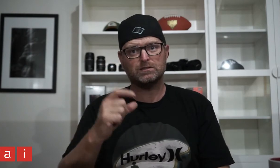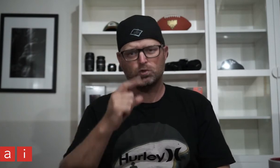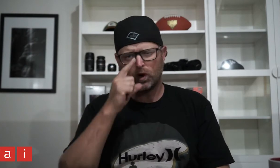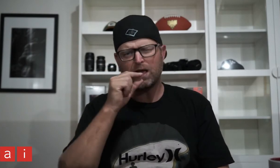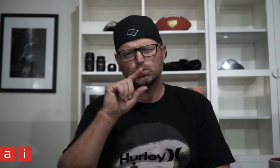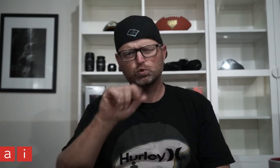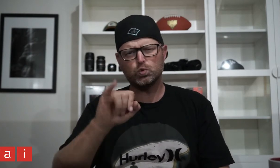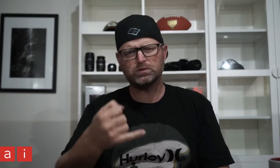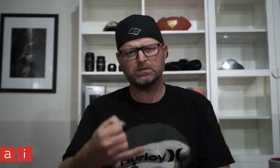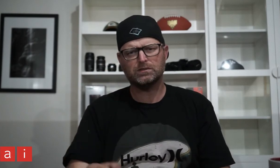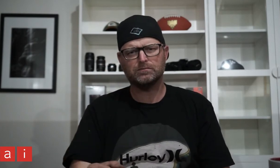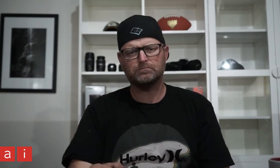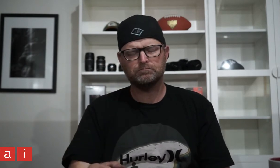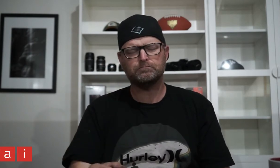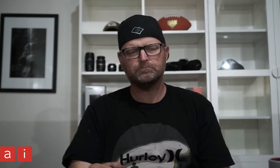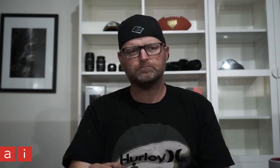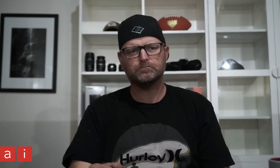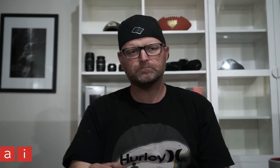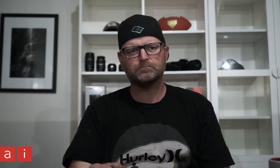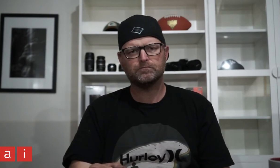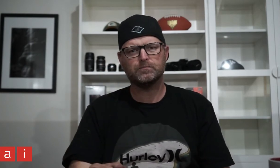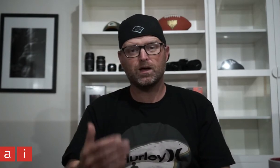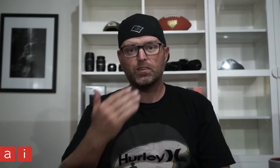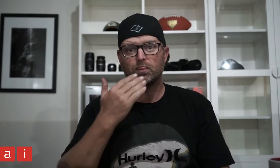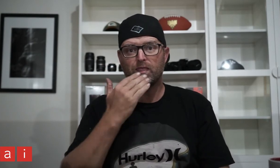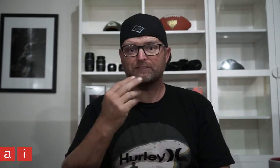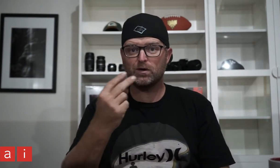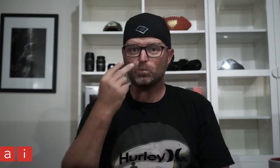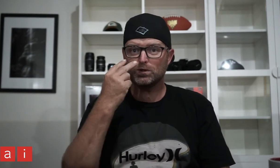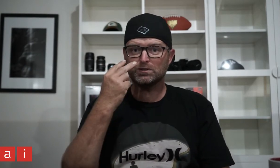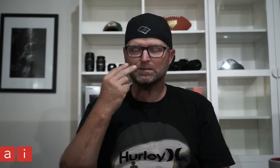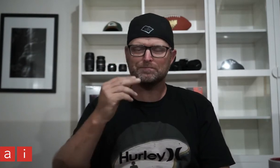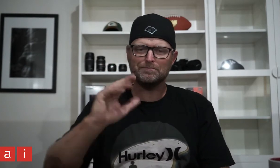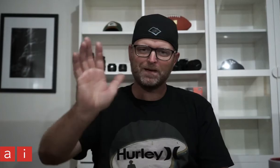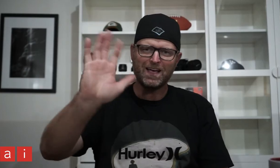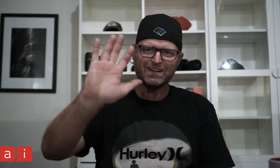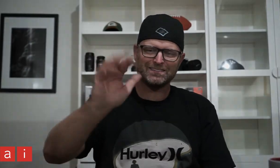You can do it. Thanks for watching. Bye!